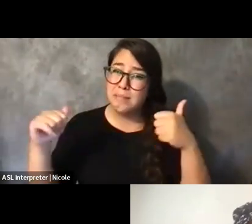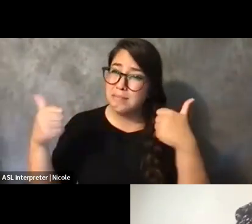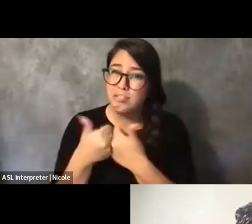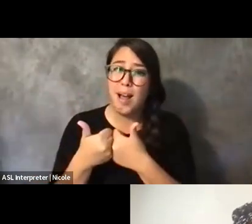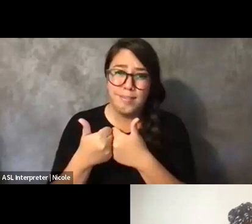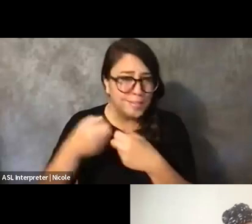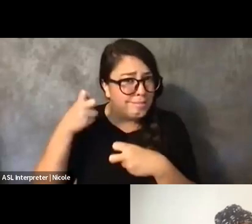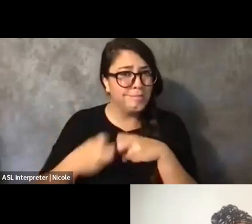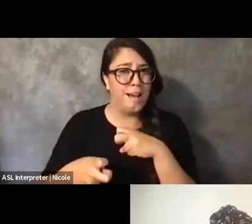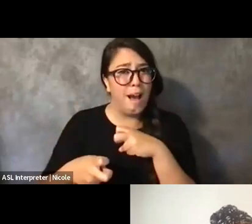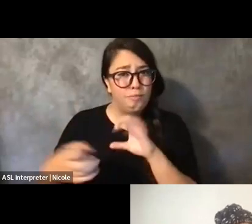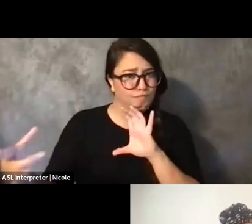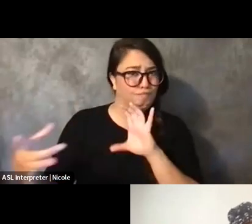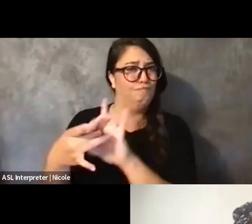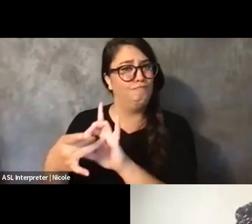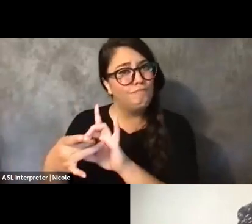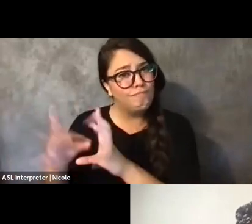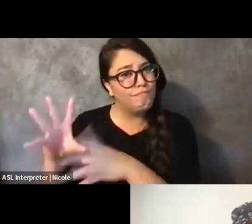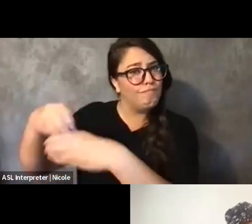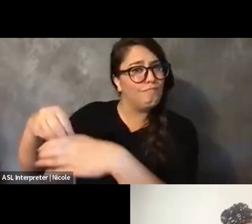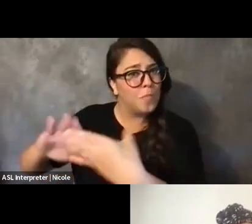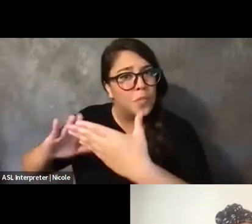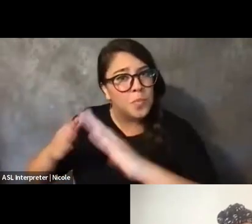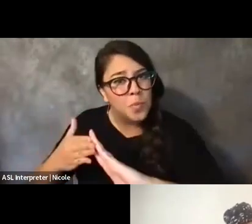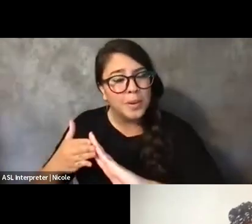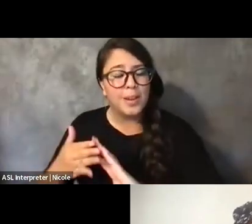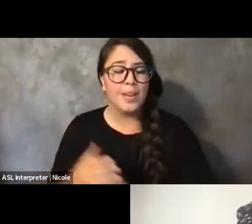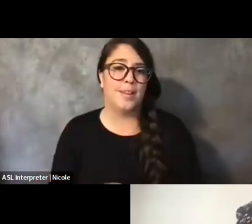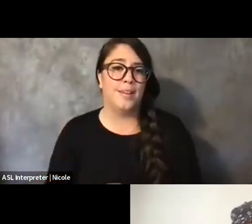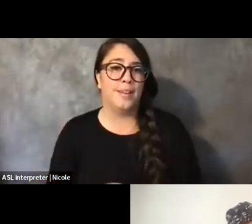And it is -- I mean, for me personally,